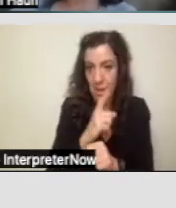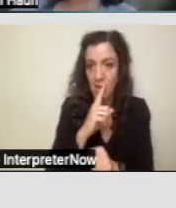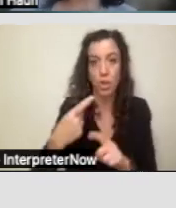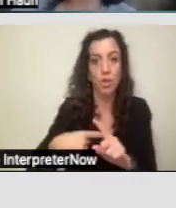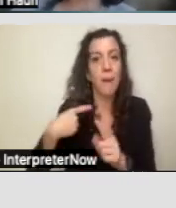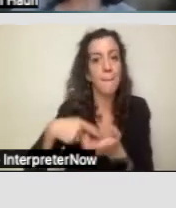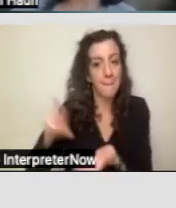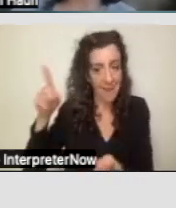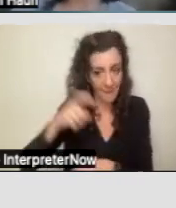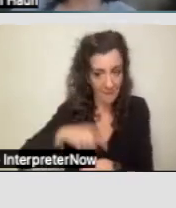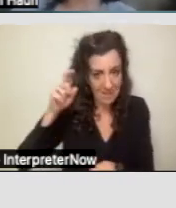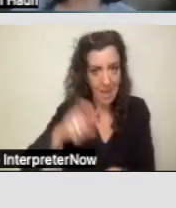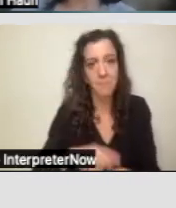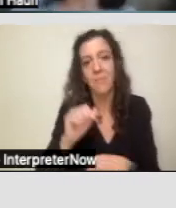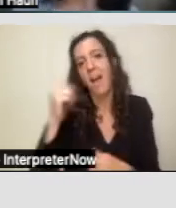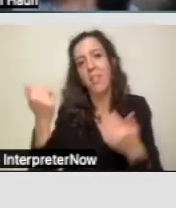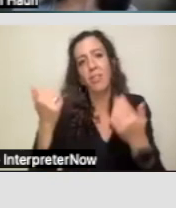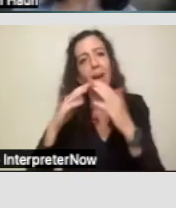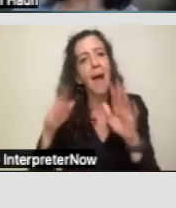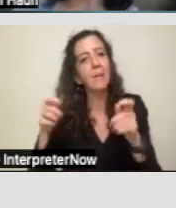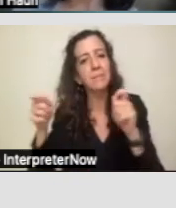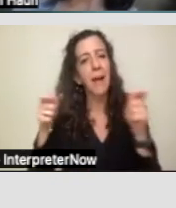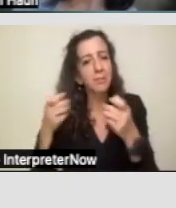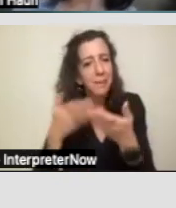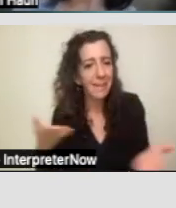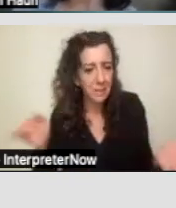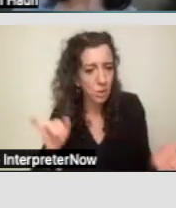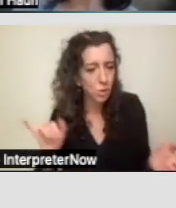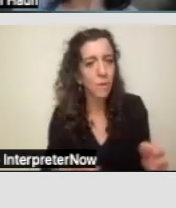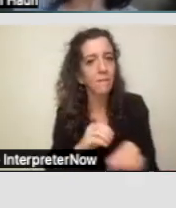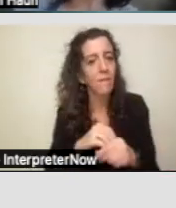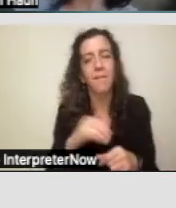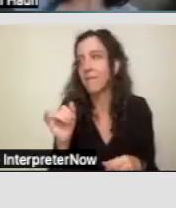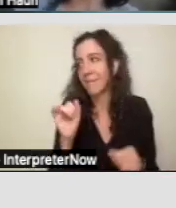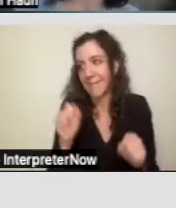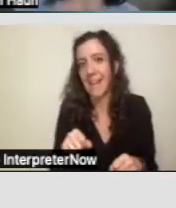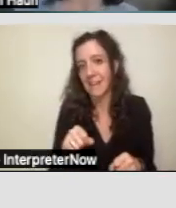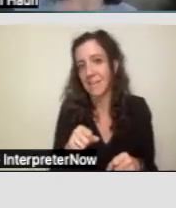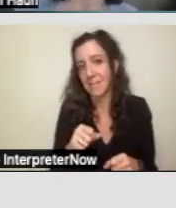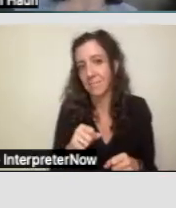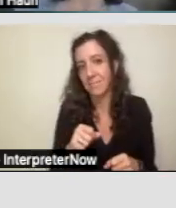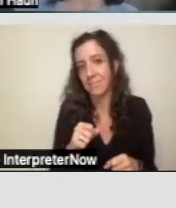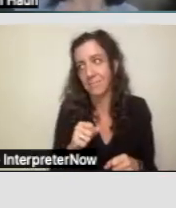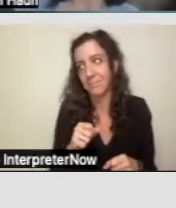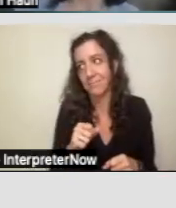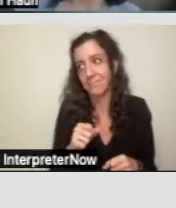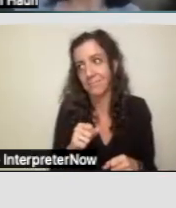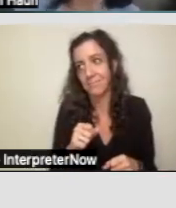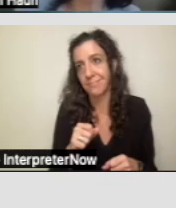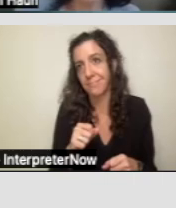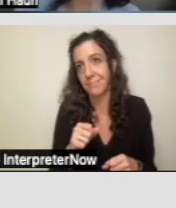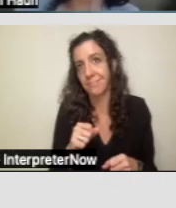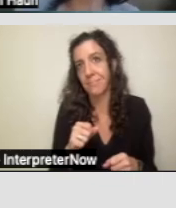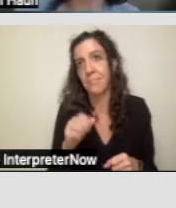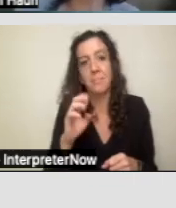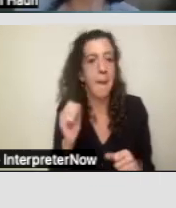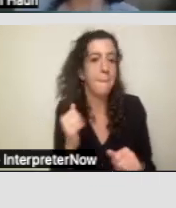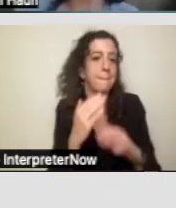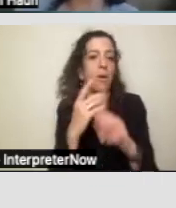and other management issues, that could contribute to a barrier to maintaining housing.